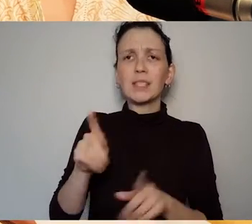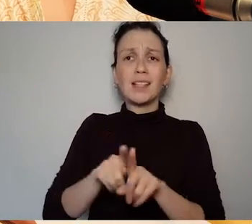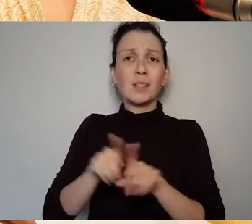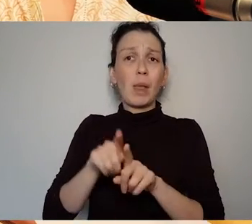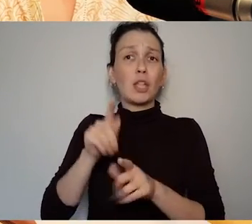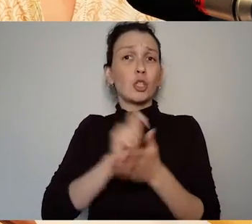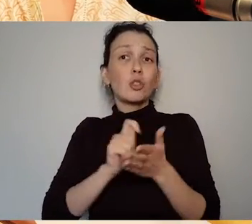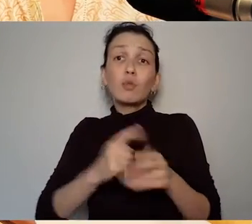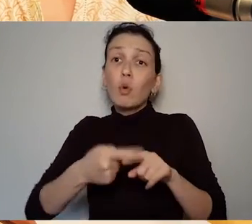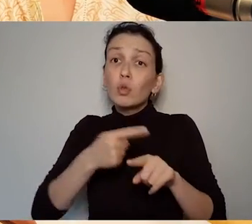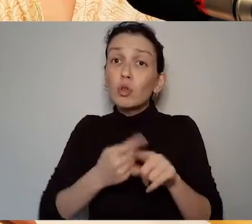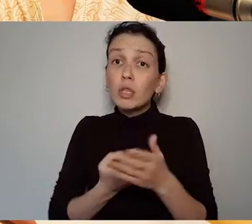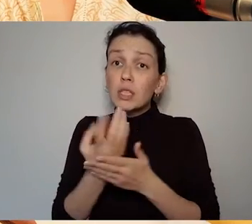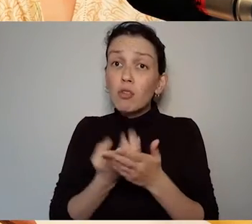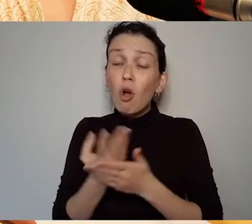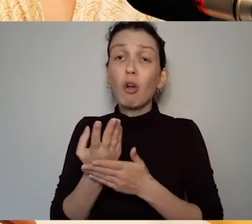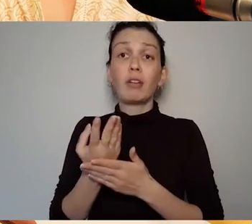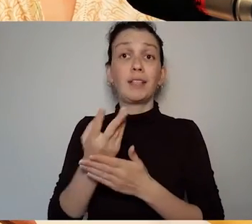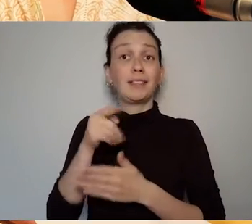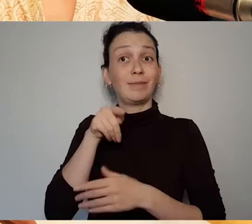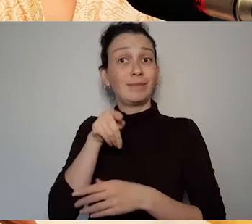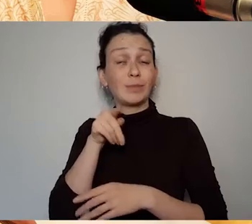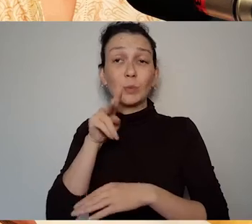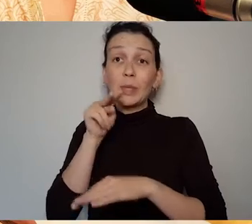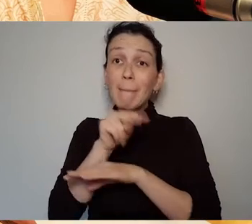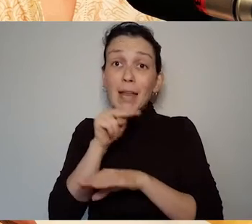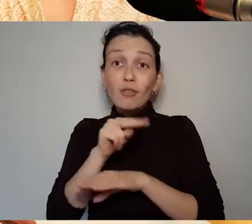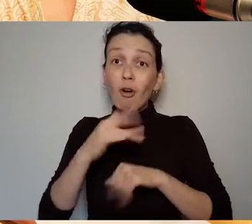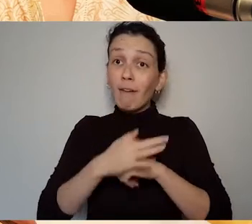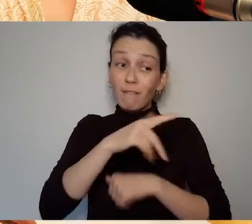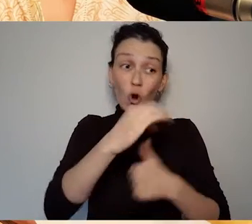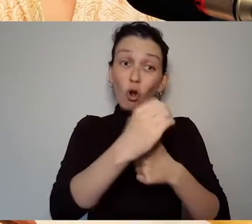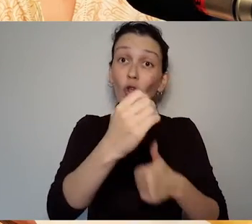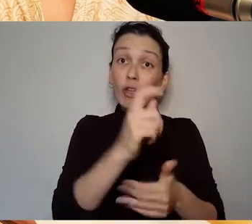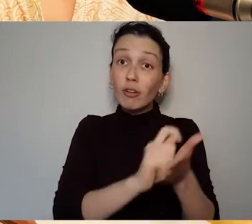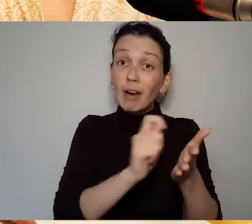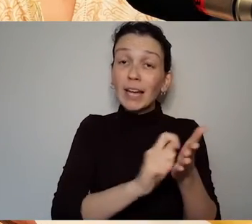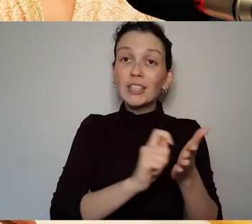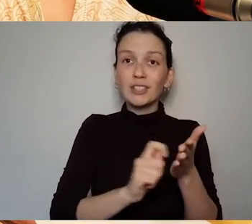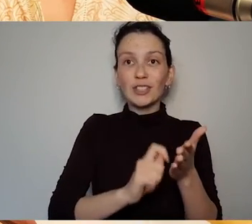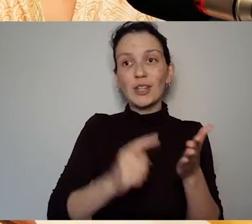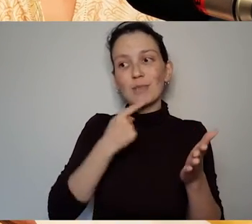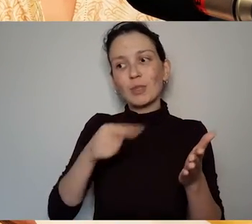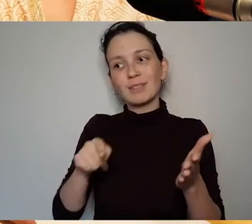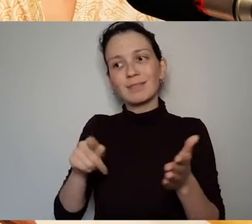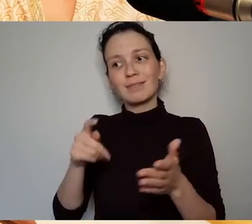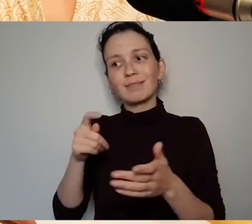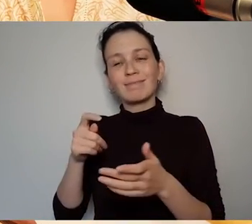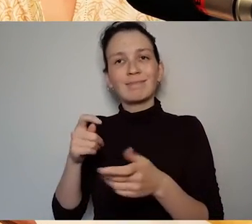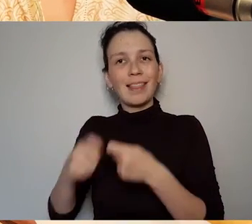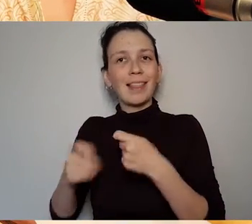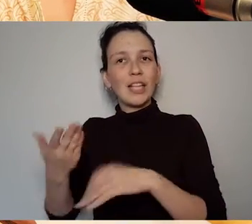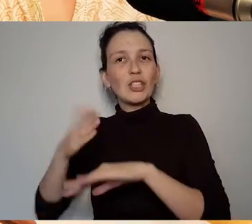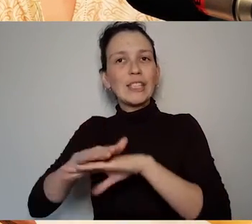involved in the cultural scene in Dublin, but really ... she died in 1963 and really the period